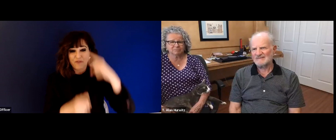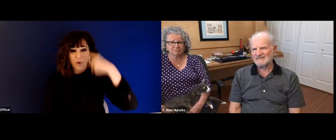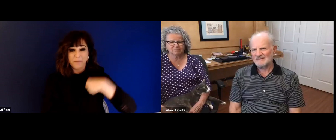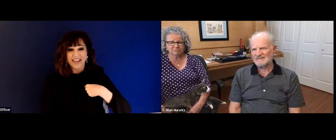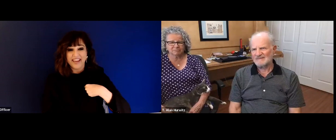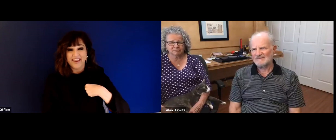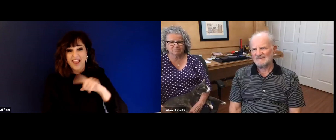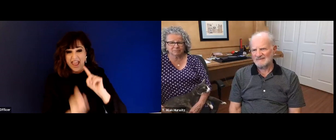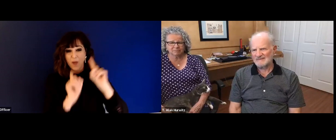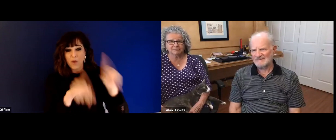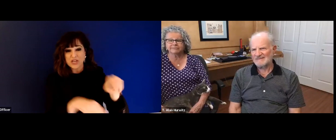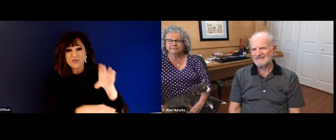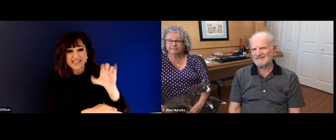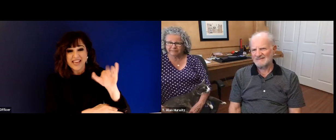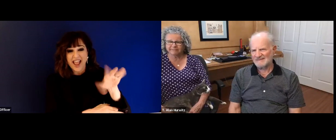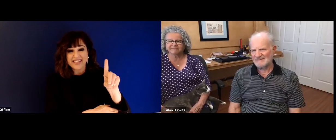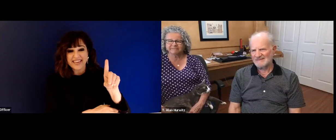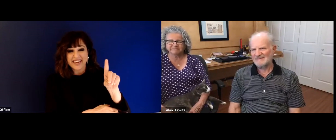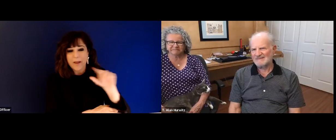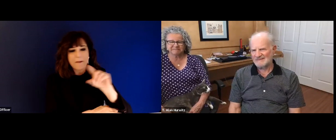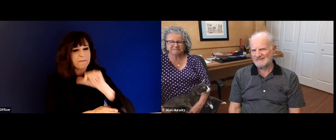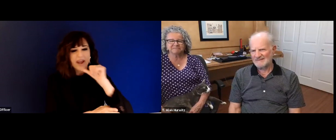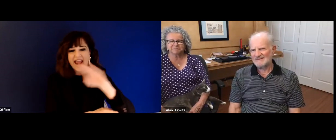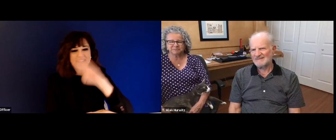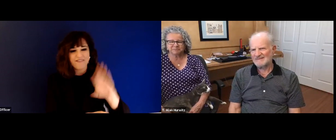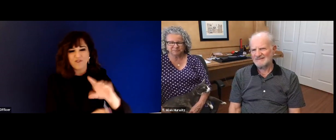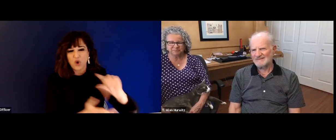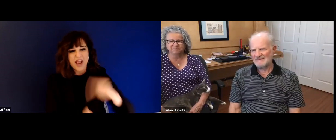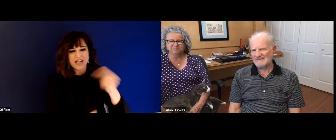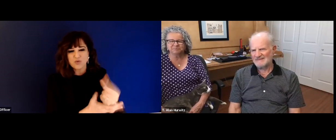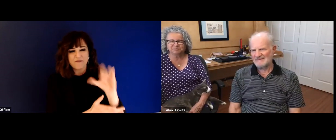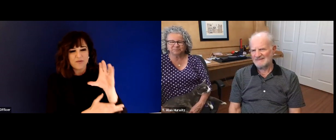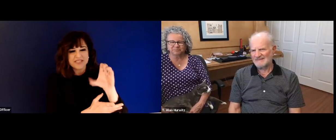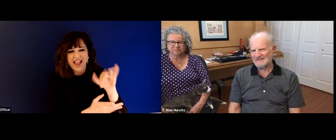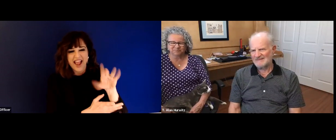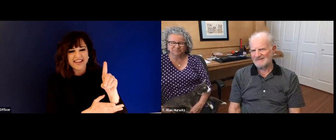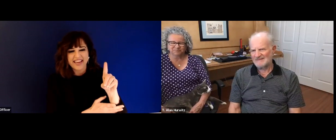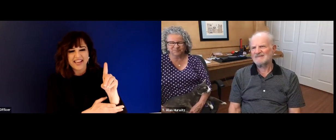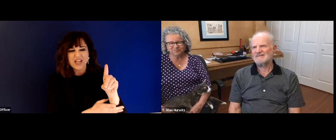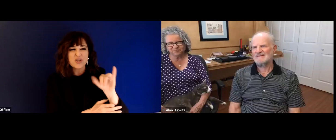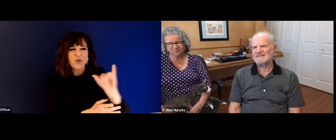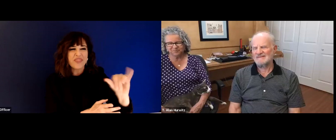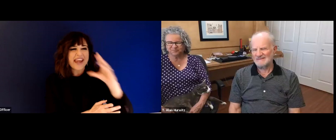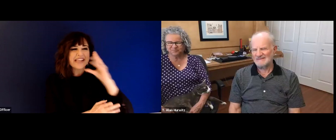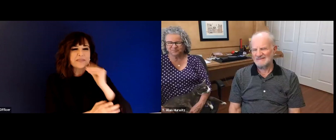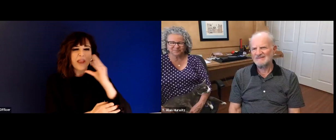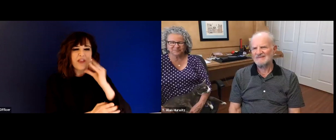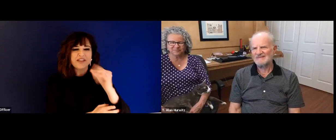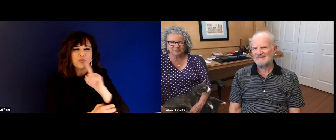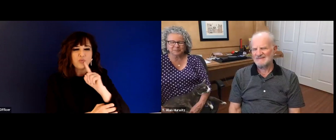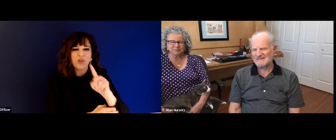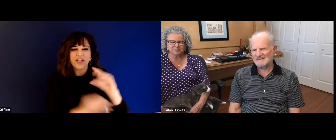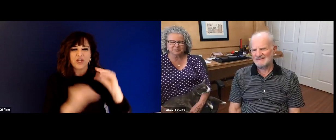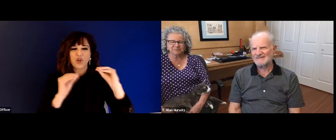experience that you were away from your parents, and it really taught you a lot of things. Like it did for me, I actually went